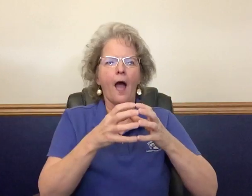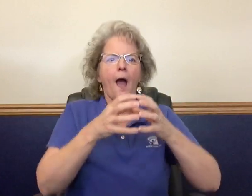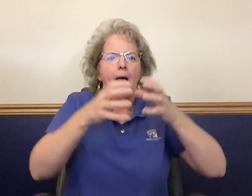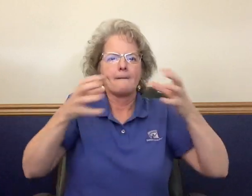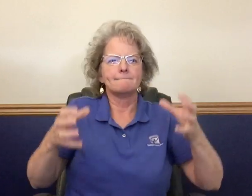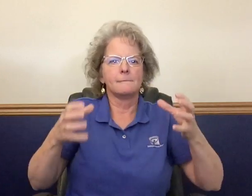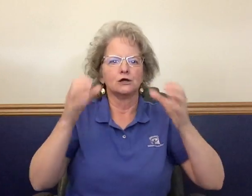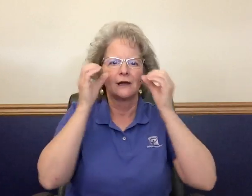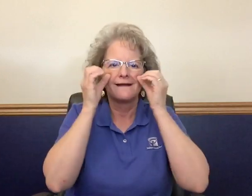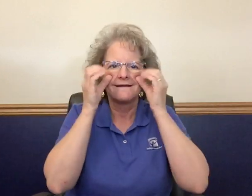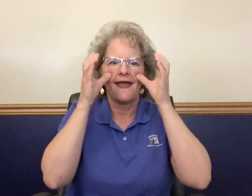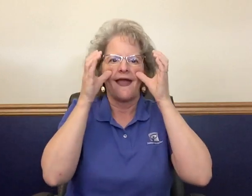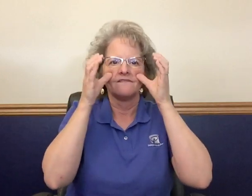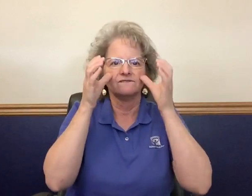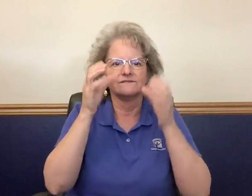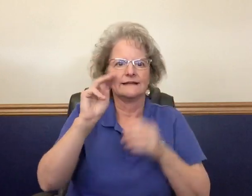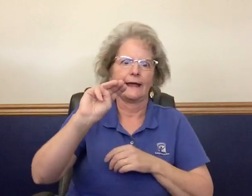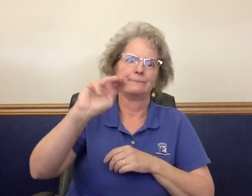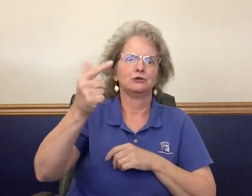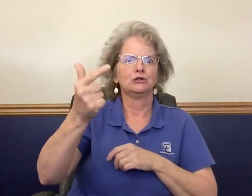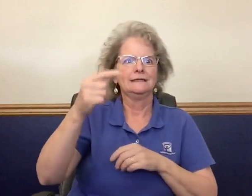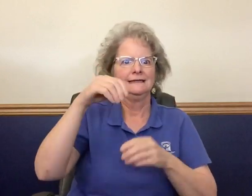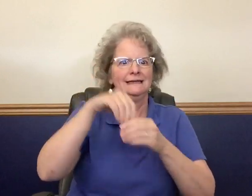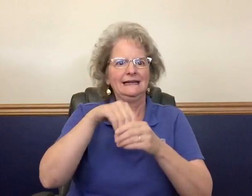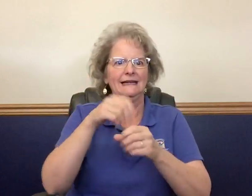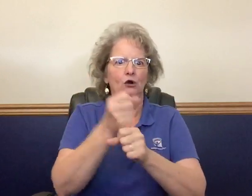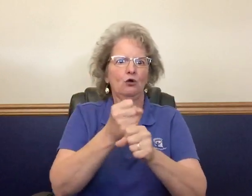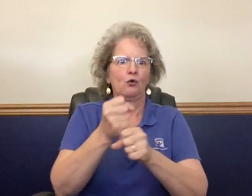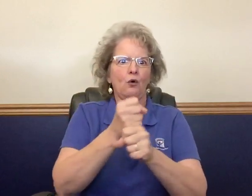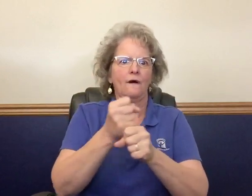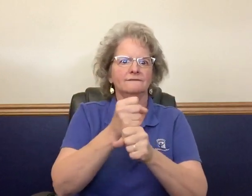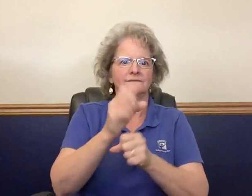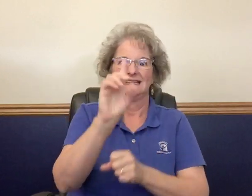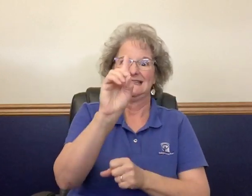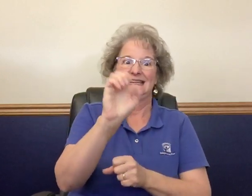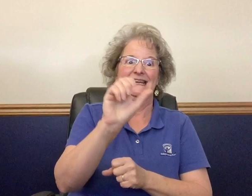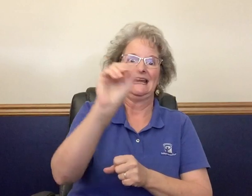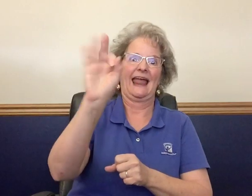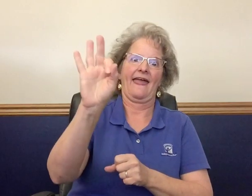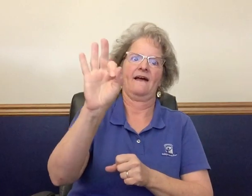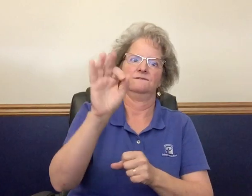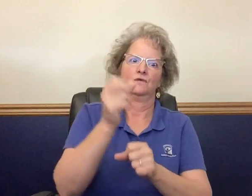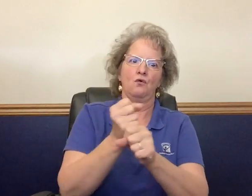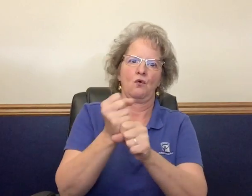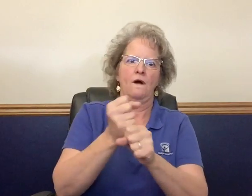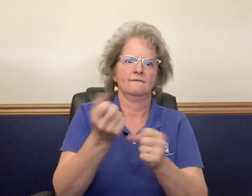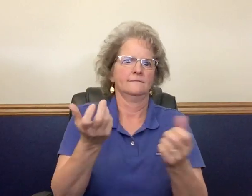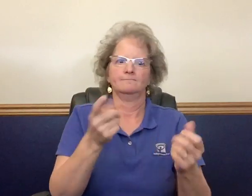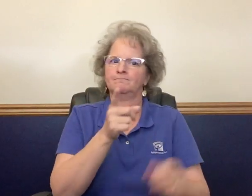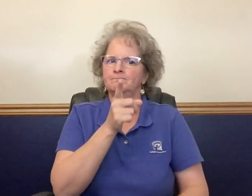how much caffeine (mg) in the decaf coffee.